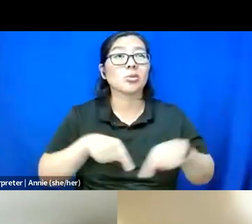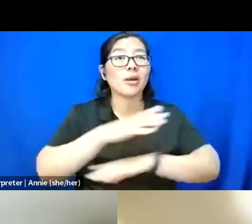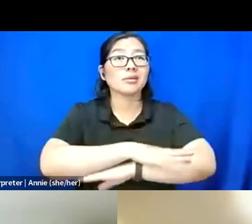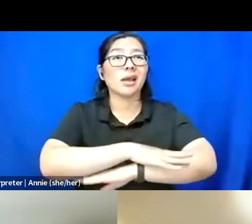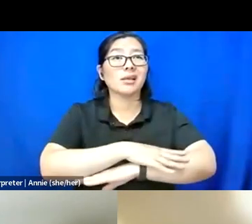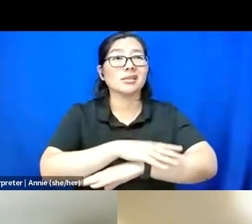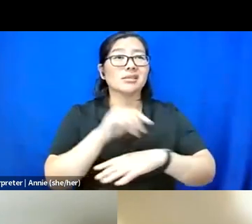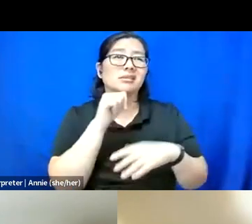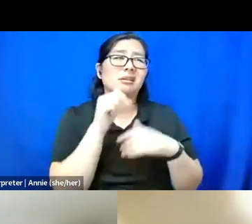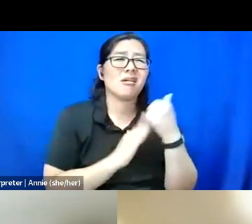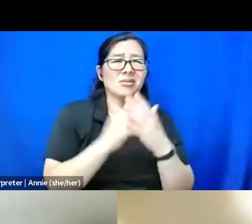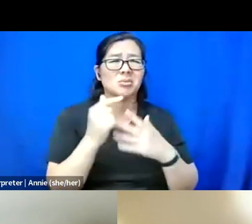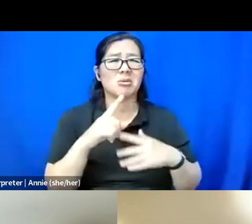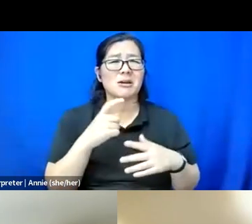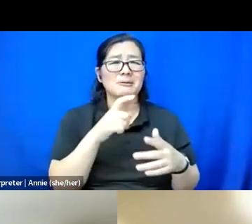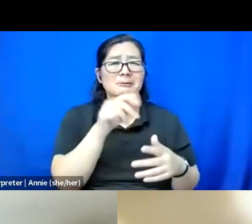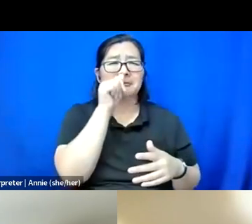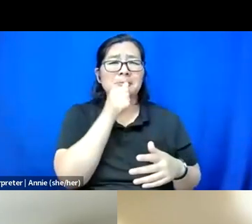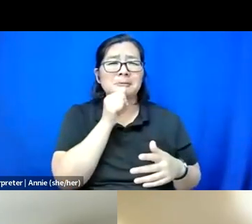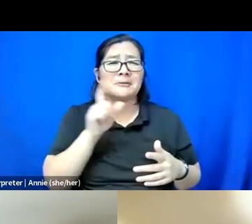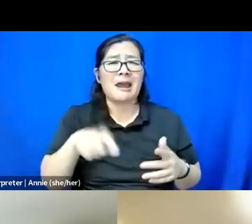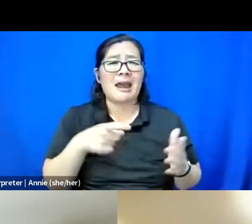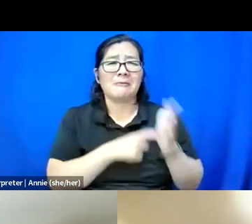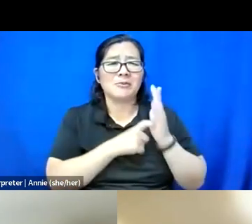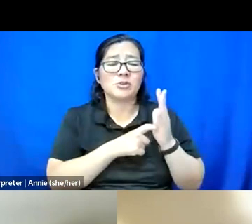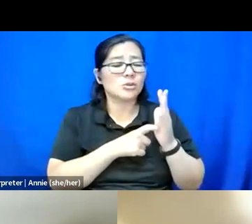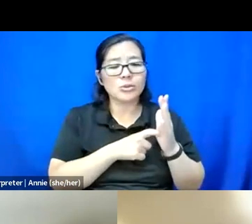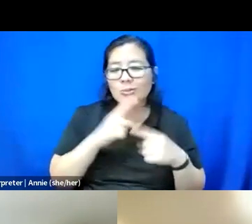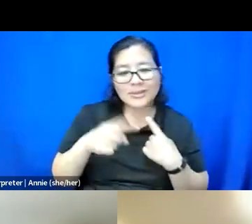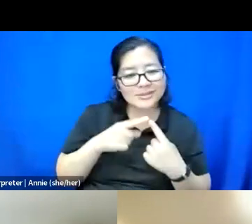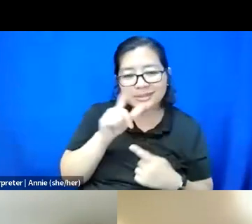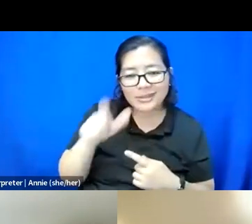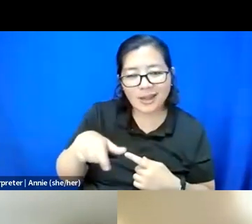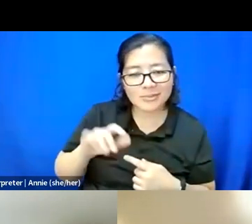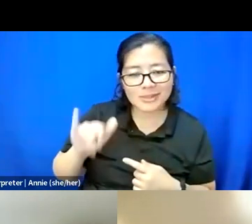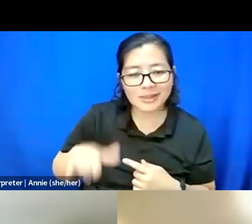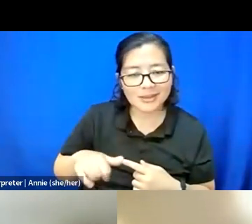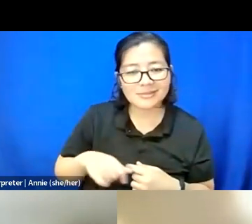where we have to be when that is not the case. So thank you for sharing all this.